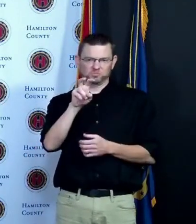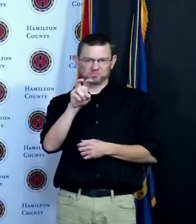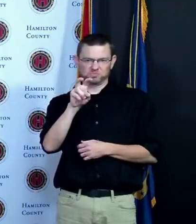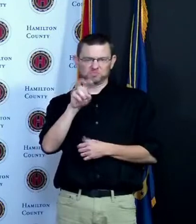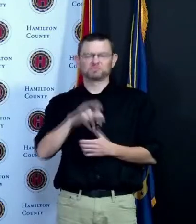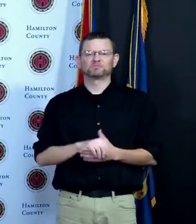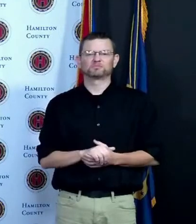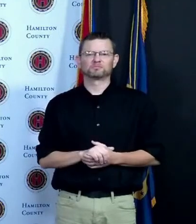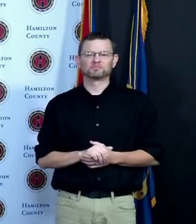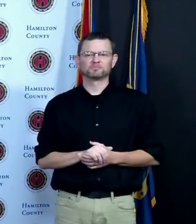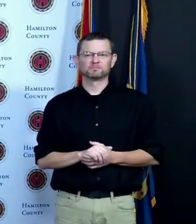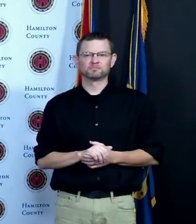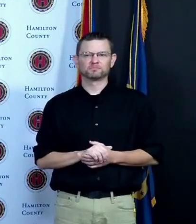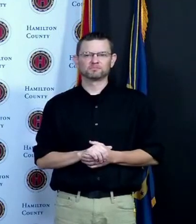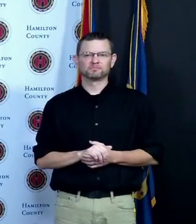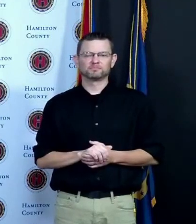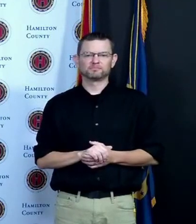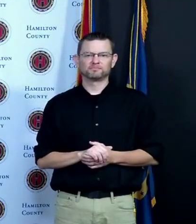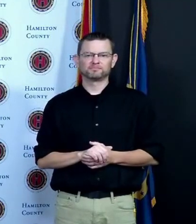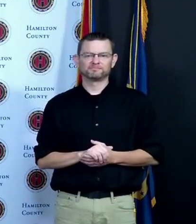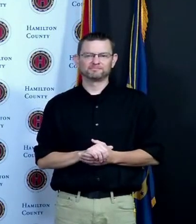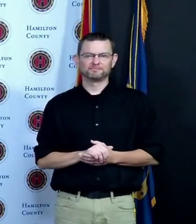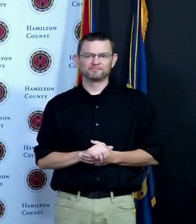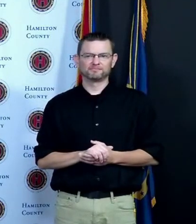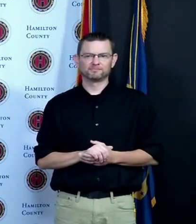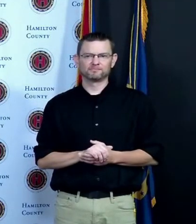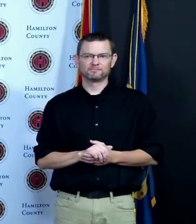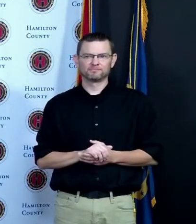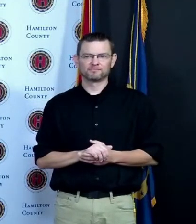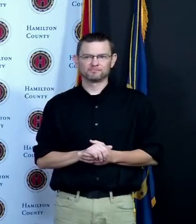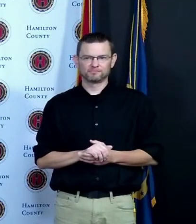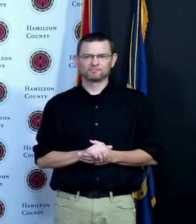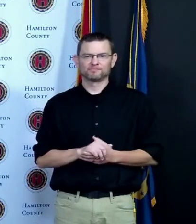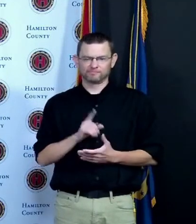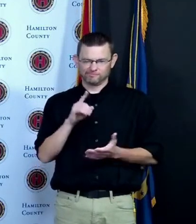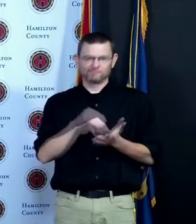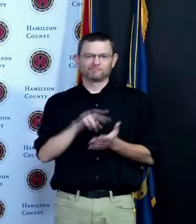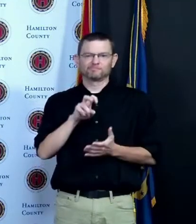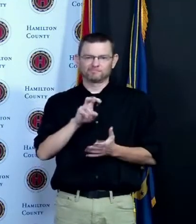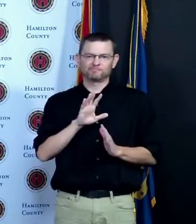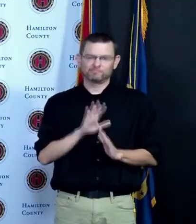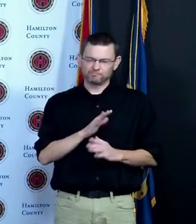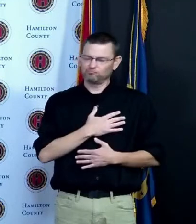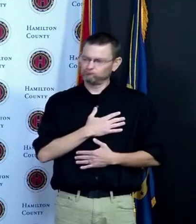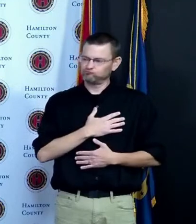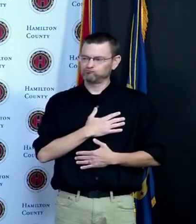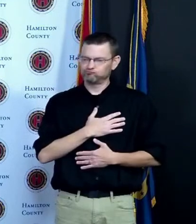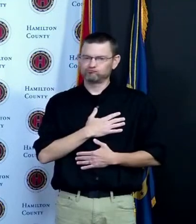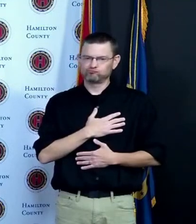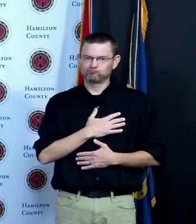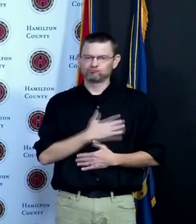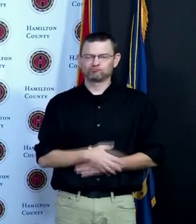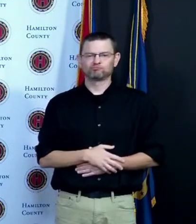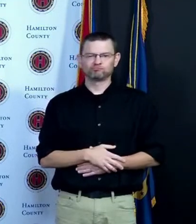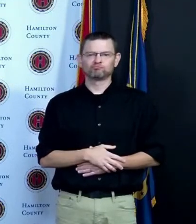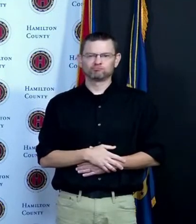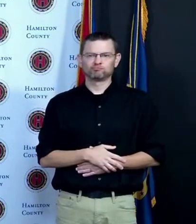1200. so second vaccination shots are among us but they're slowing down